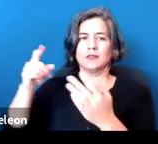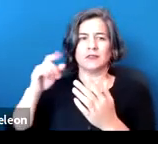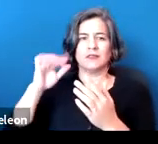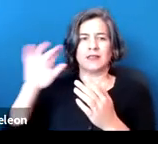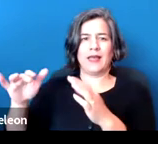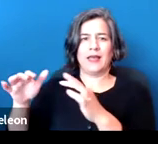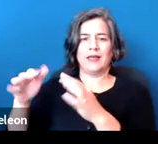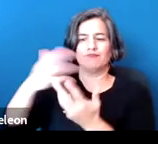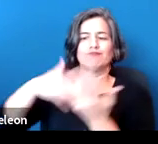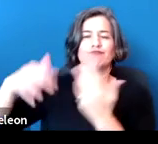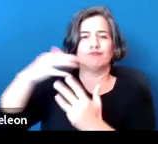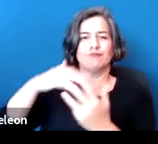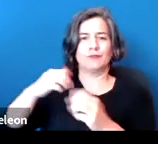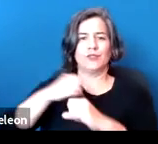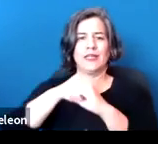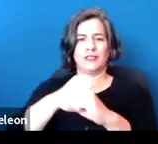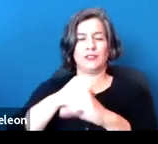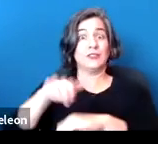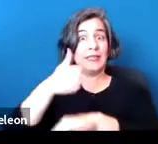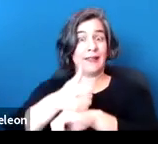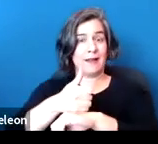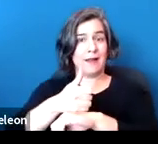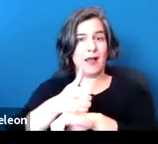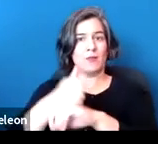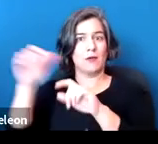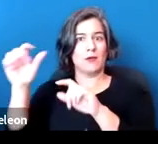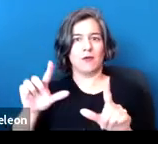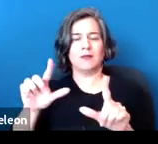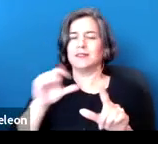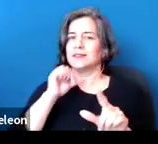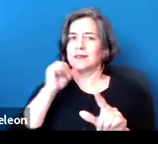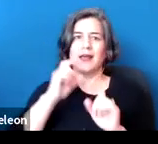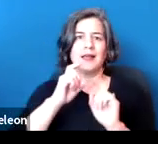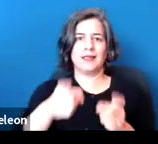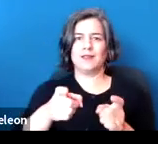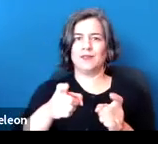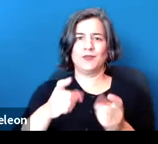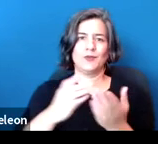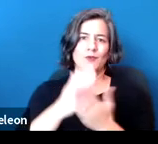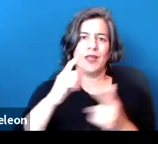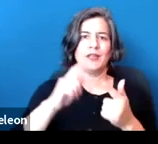or establishing association protection does not get you the right to reasonable accommodation under federal law.